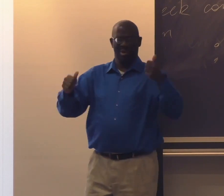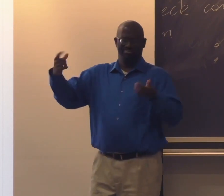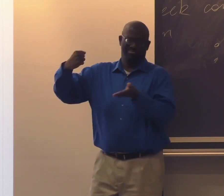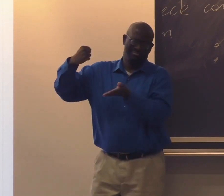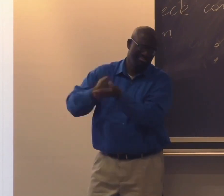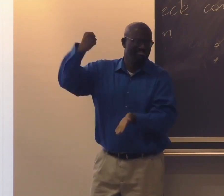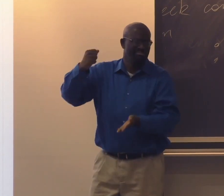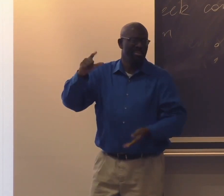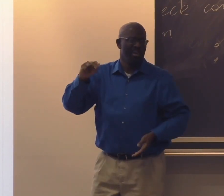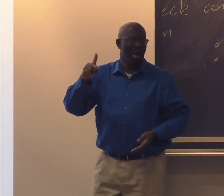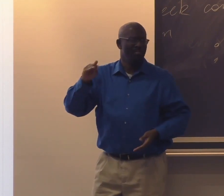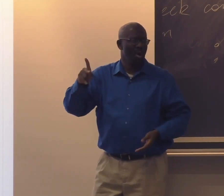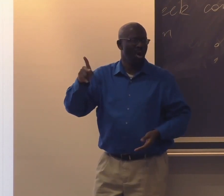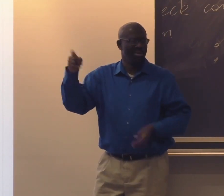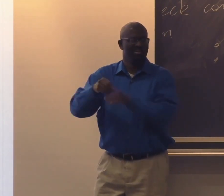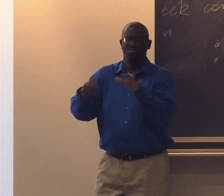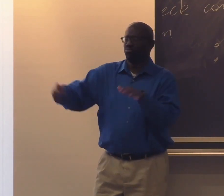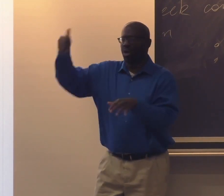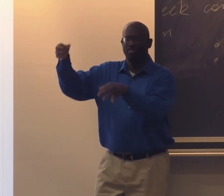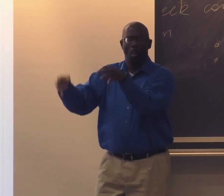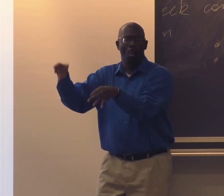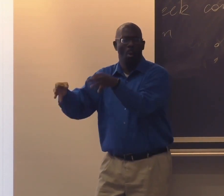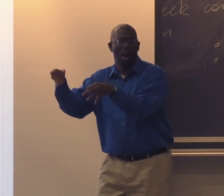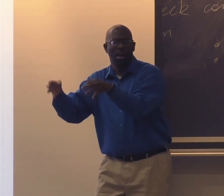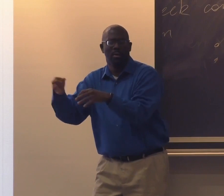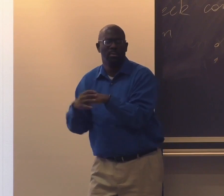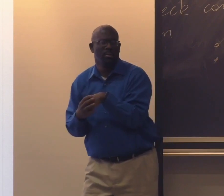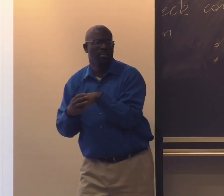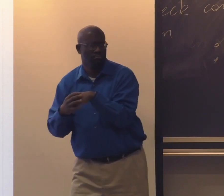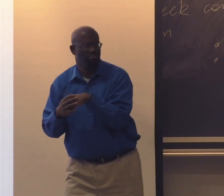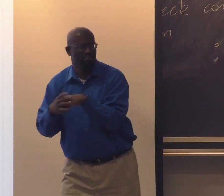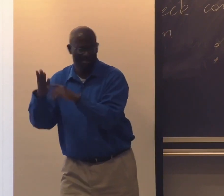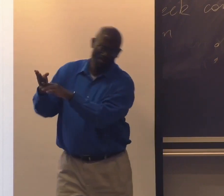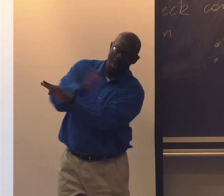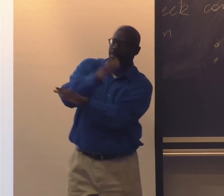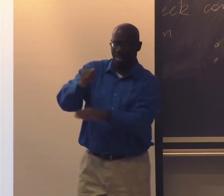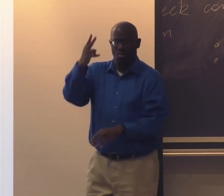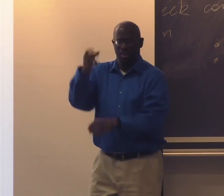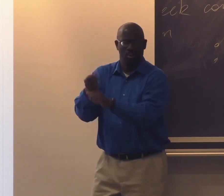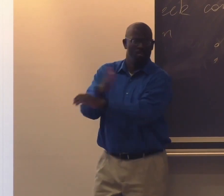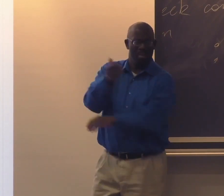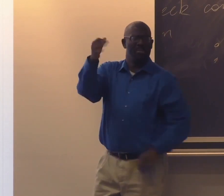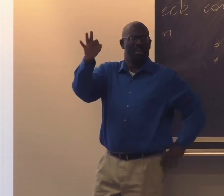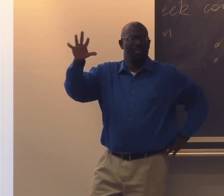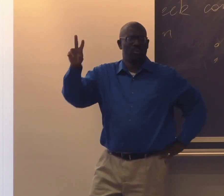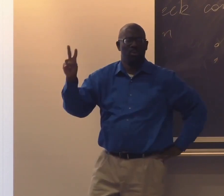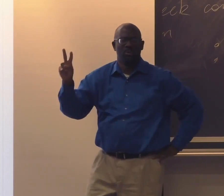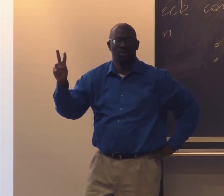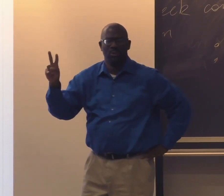And this predates Brown versus the Board of Education, which was the landmark decision from the Supreme Court. This is two years prior to that.